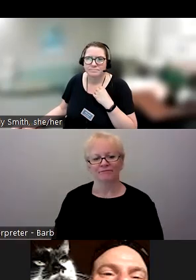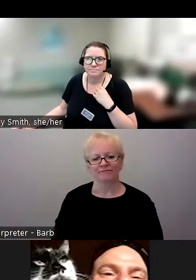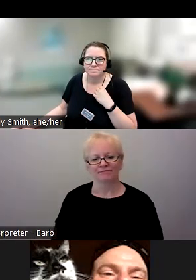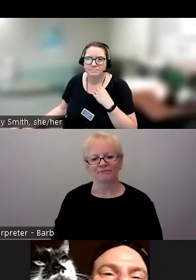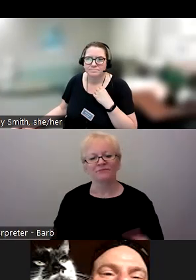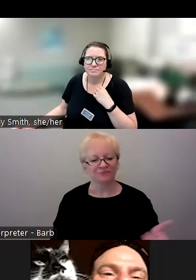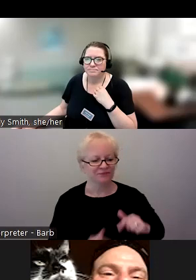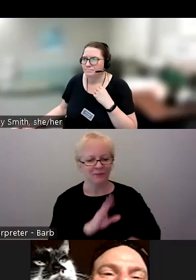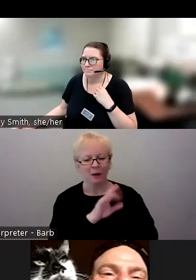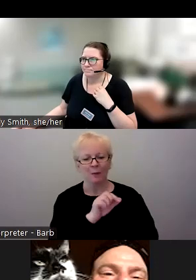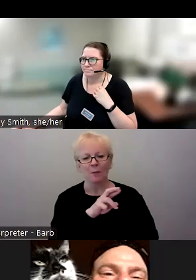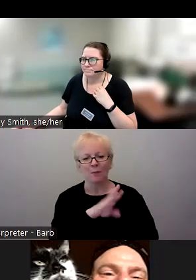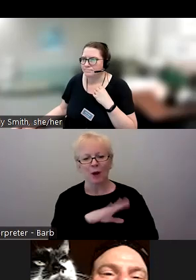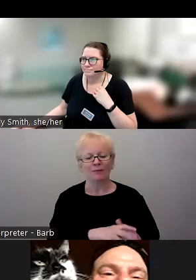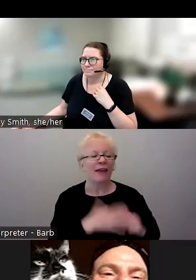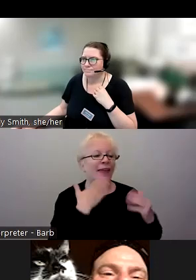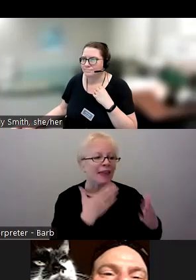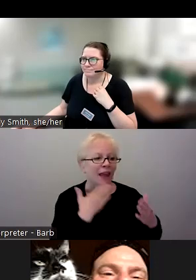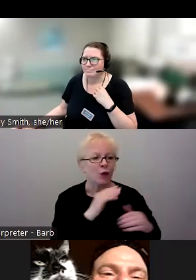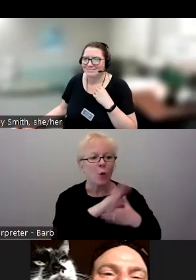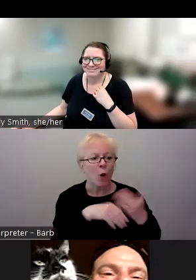Thank you all. And don't worry, Jonathan, you are not a bad student.